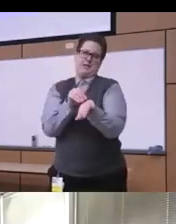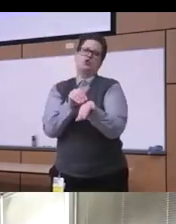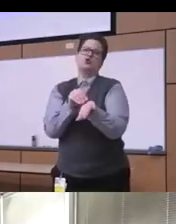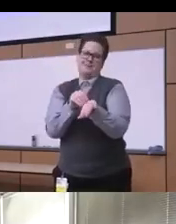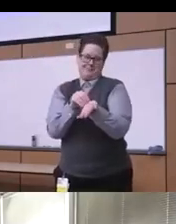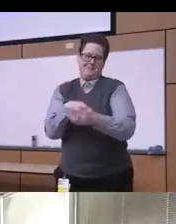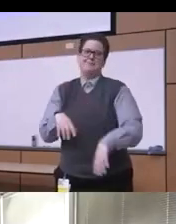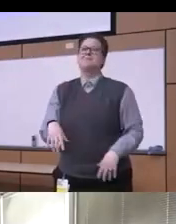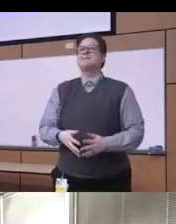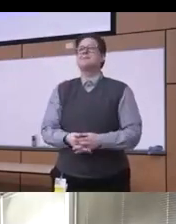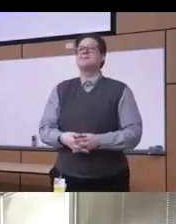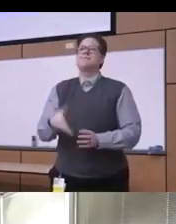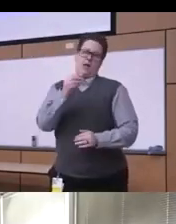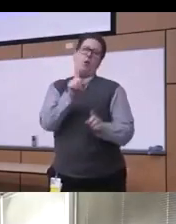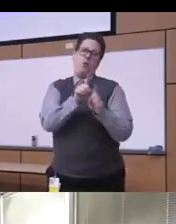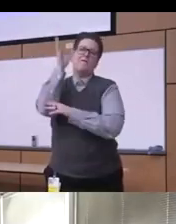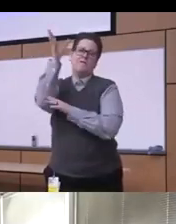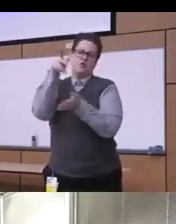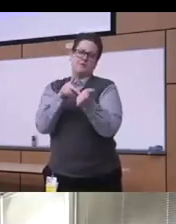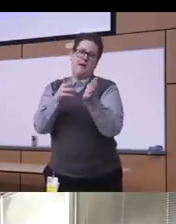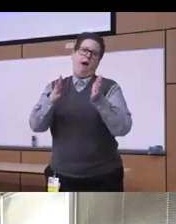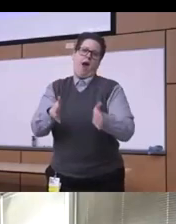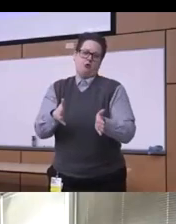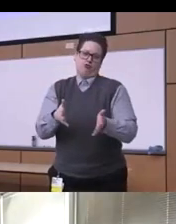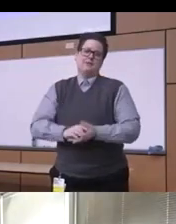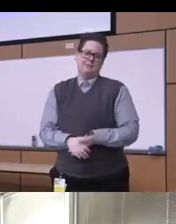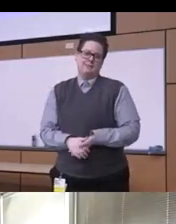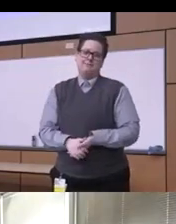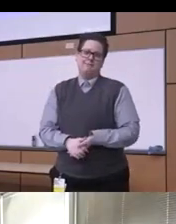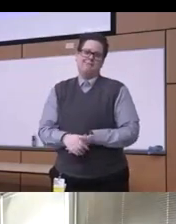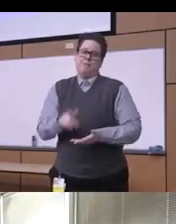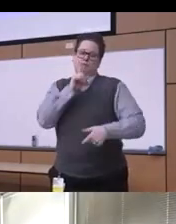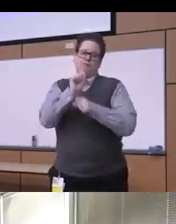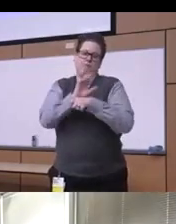as a psychiatrist you know all across Health Healthcare practitioners and